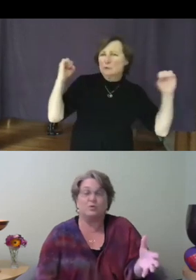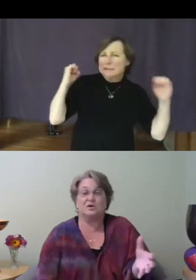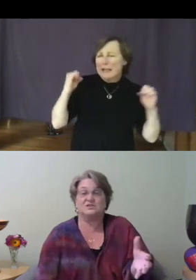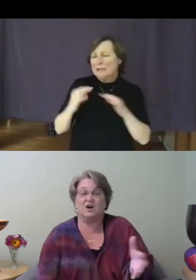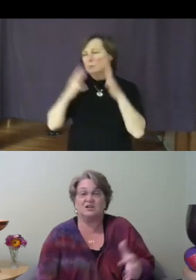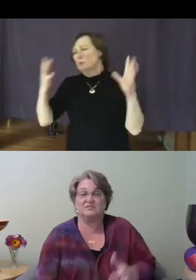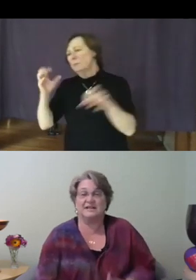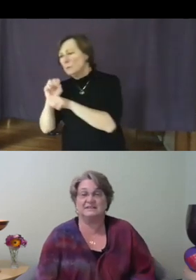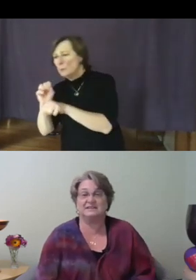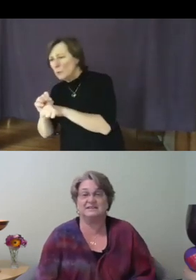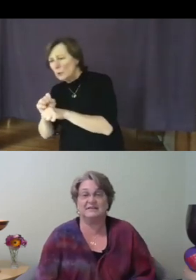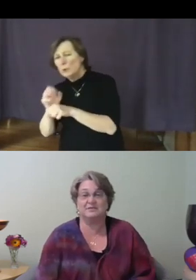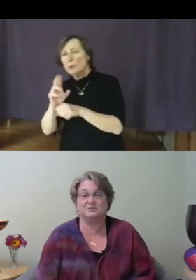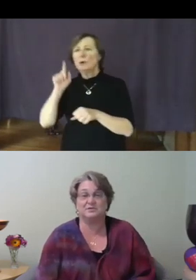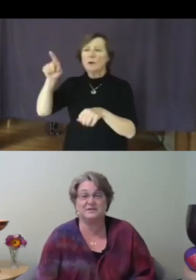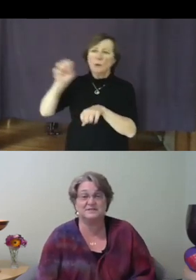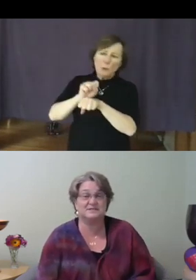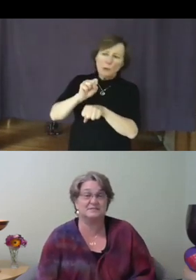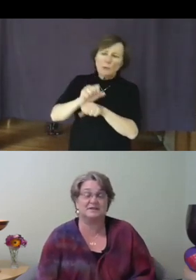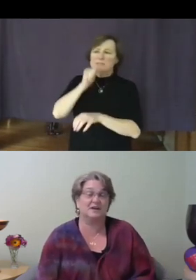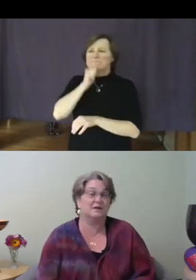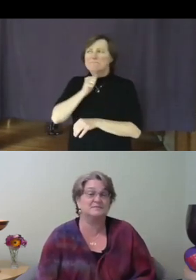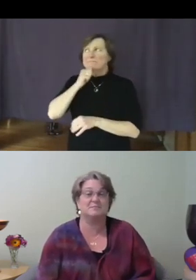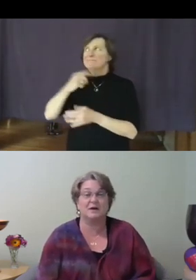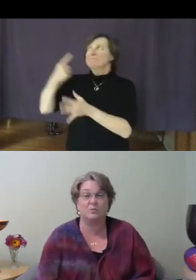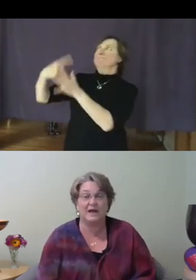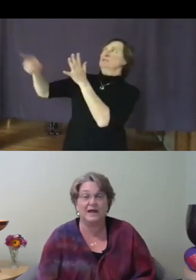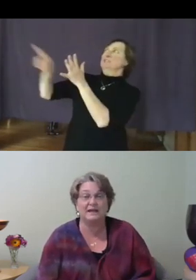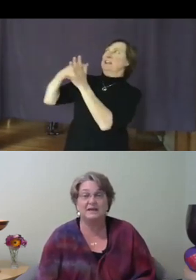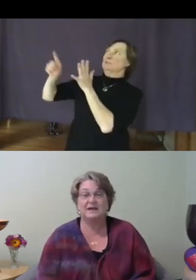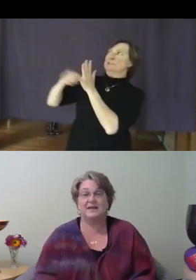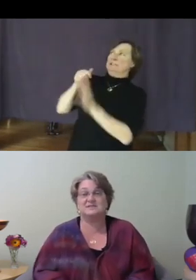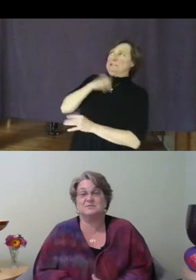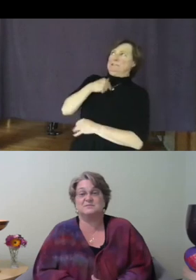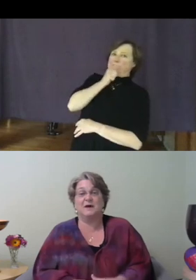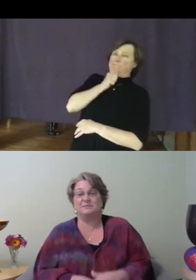tolerating the inevitable criticism that comes my way, as the most public